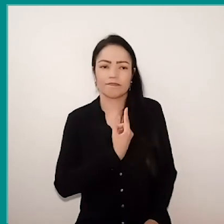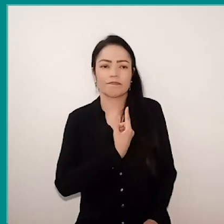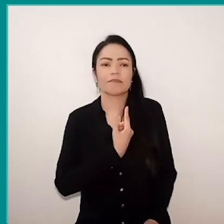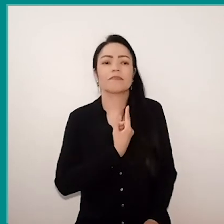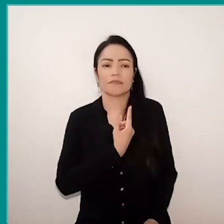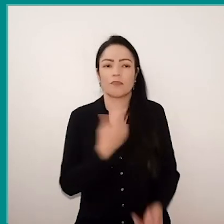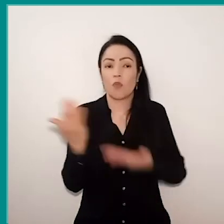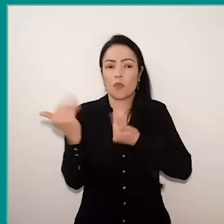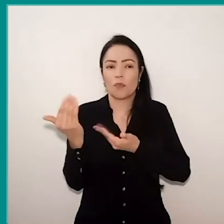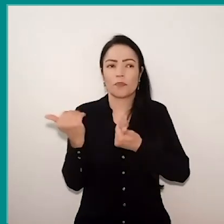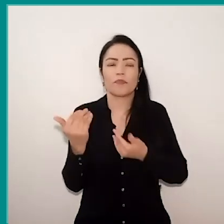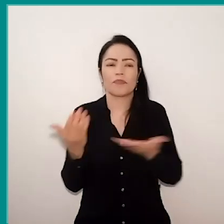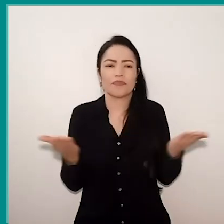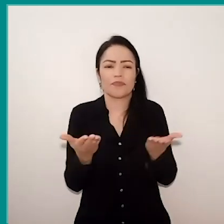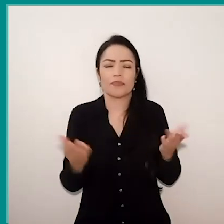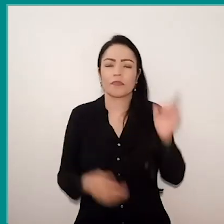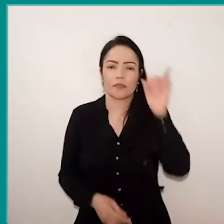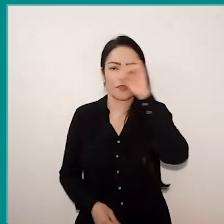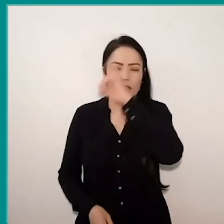how difficult it is for young people, I think Inés talked about it,